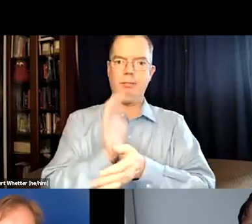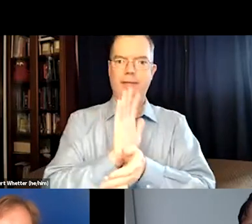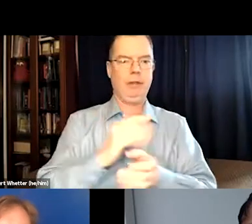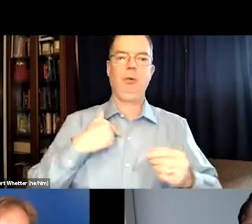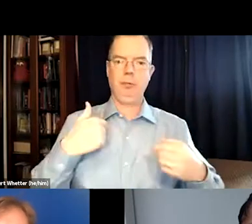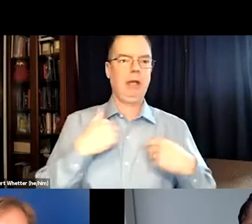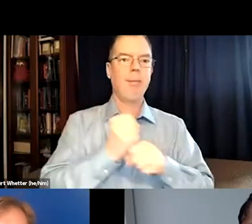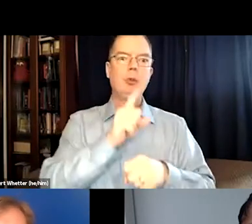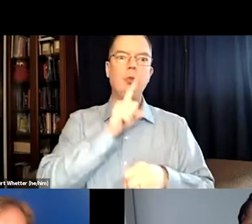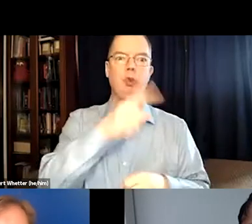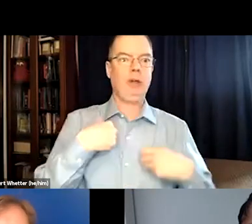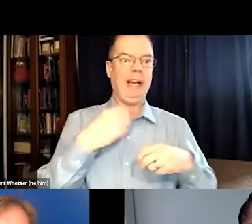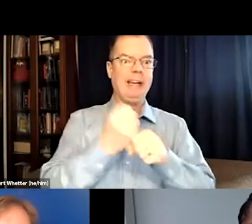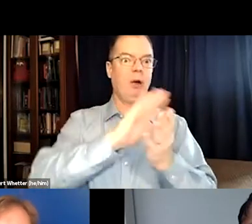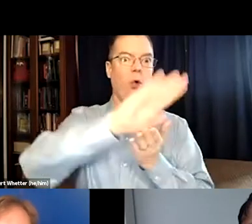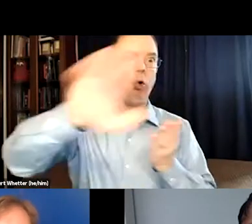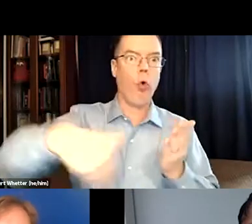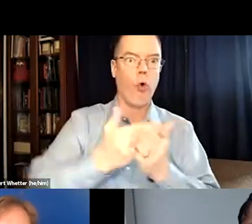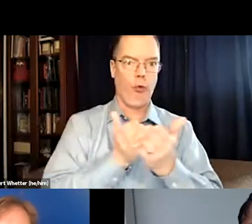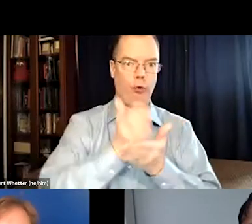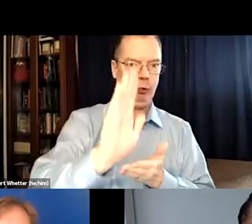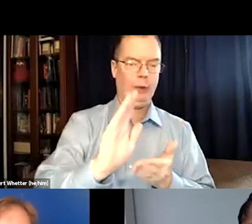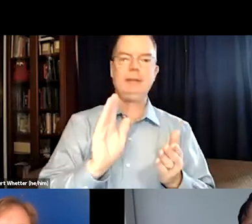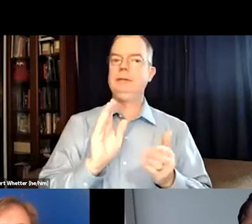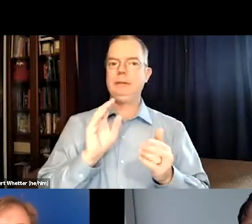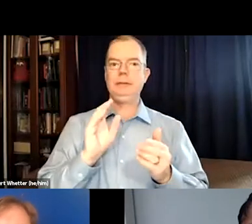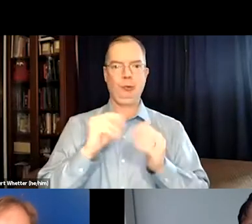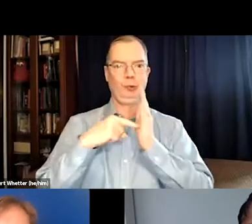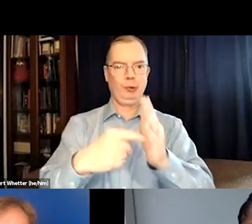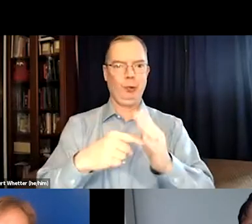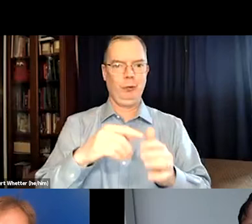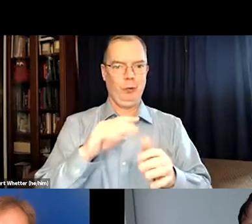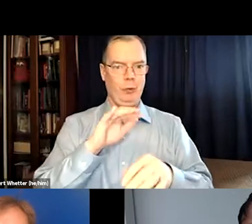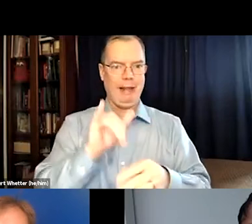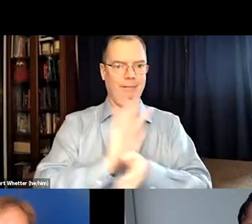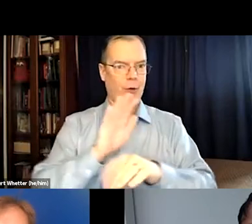to actually use the song in my film, I make sure that I get all of the rights